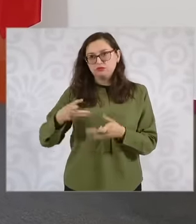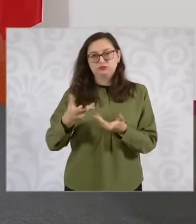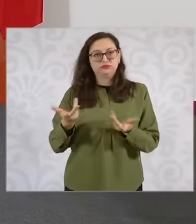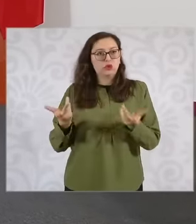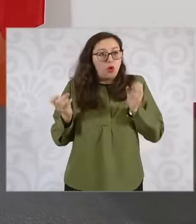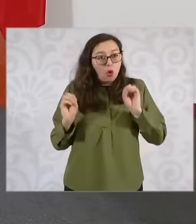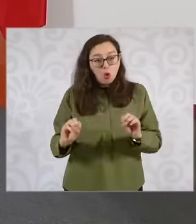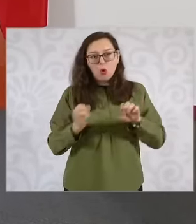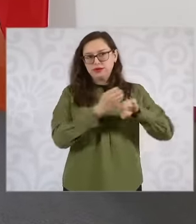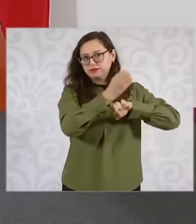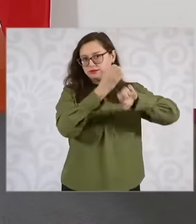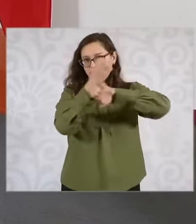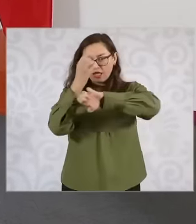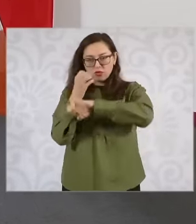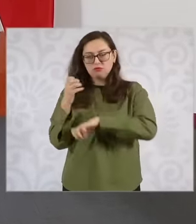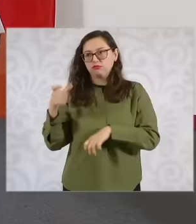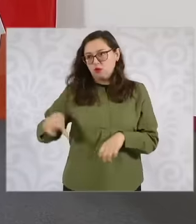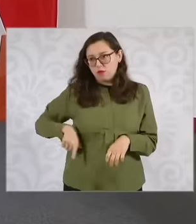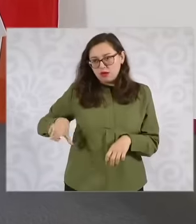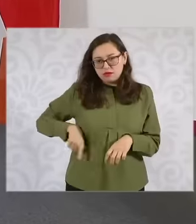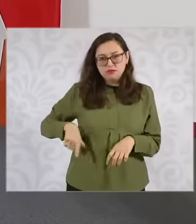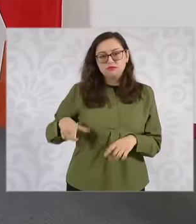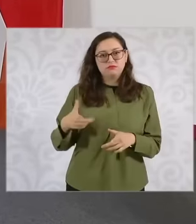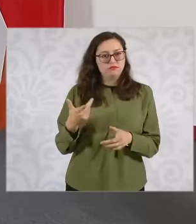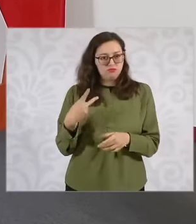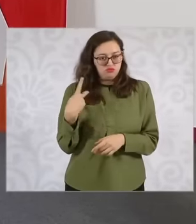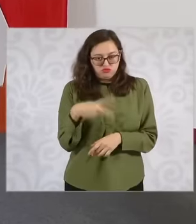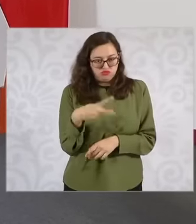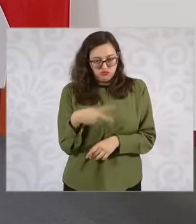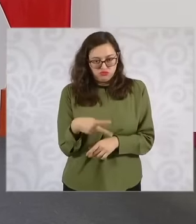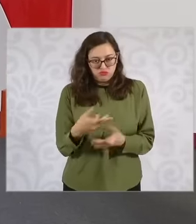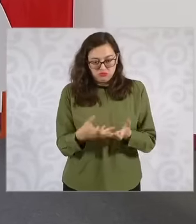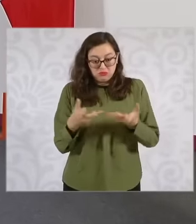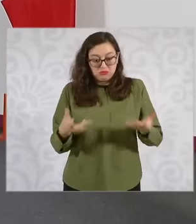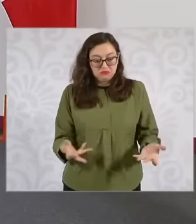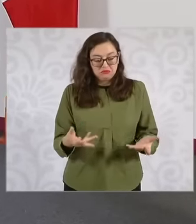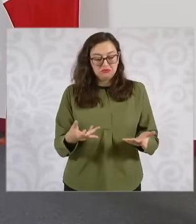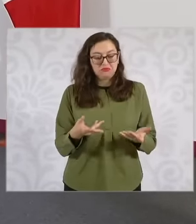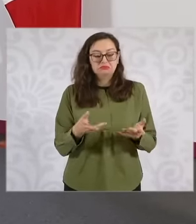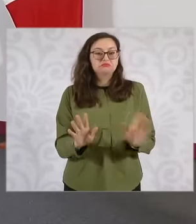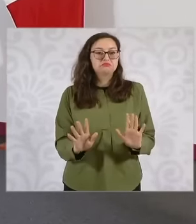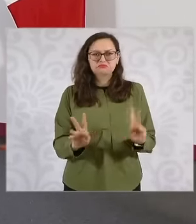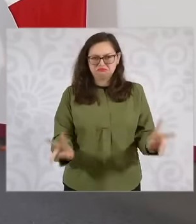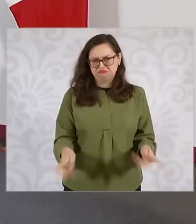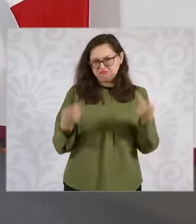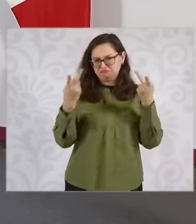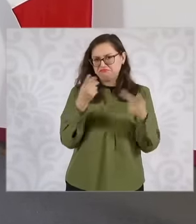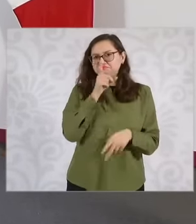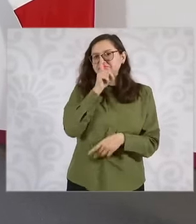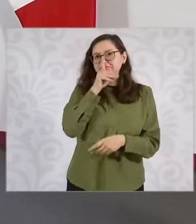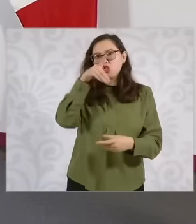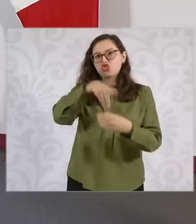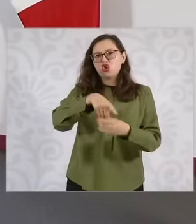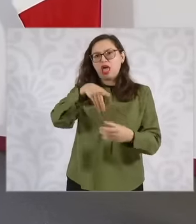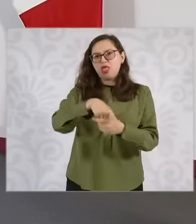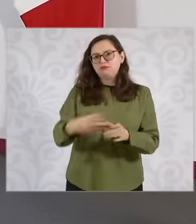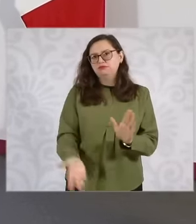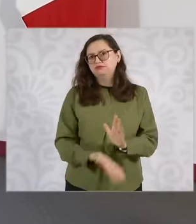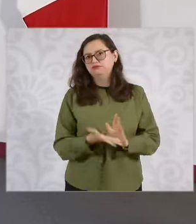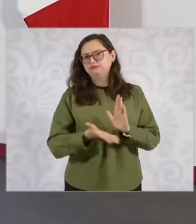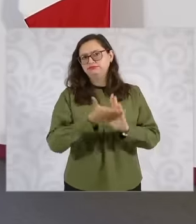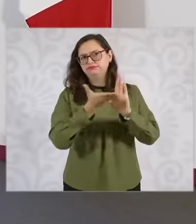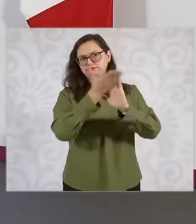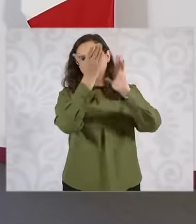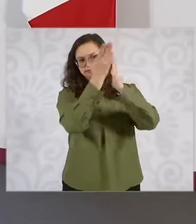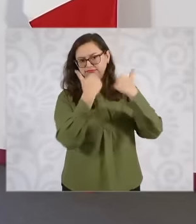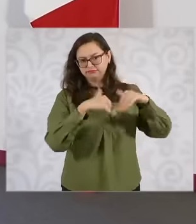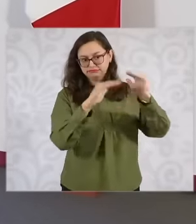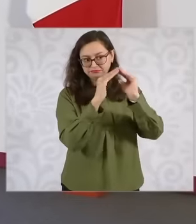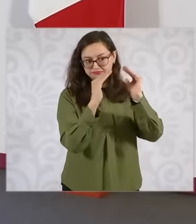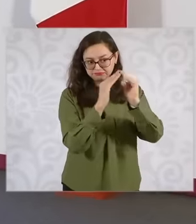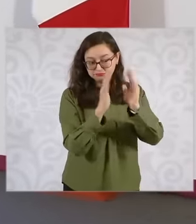the state governments to be able to be donated for housing and if the land would not be purchased,